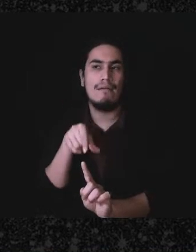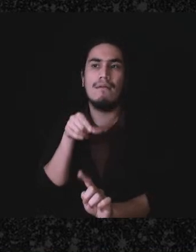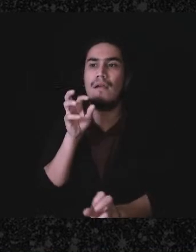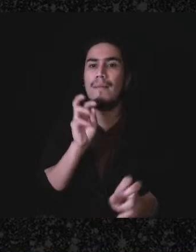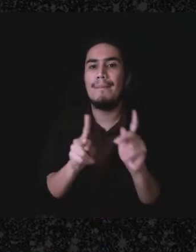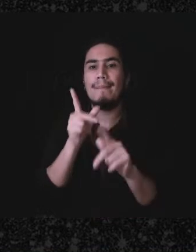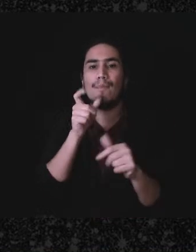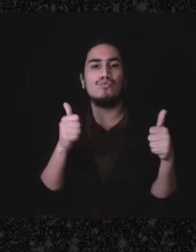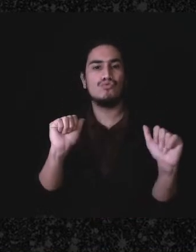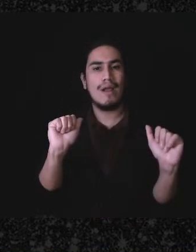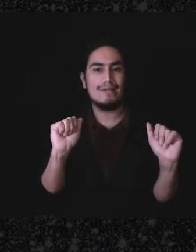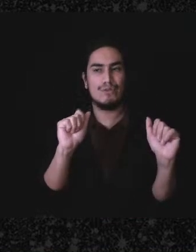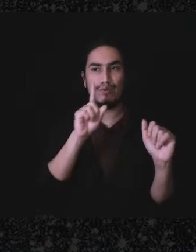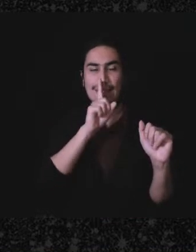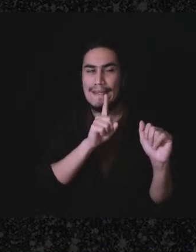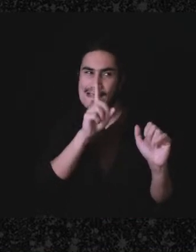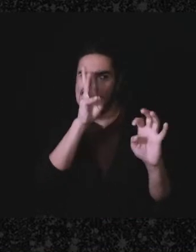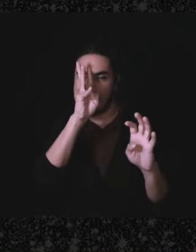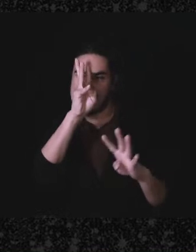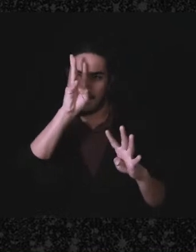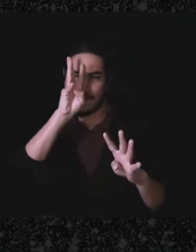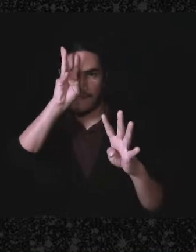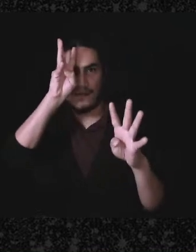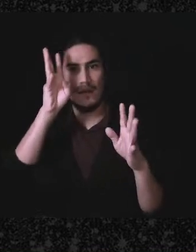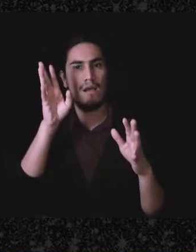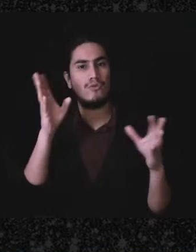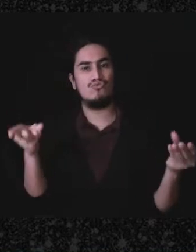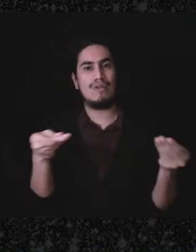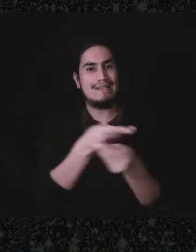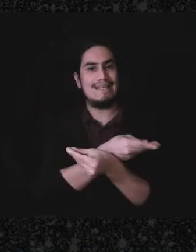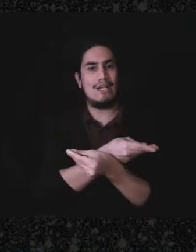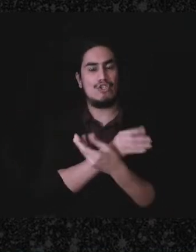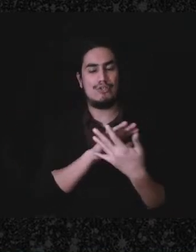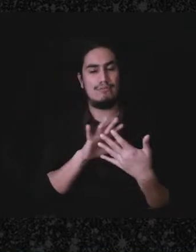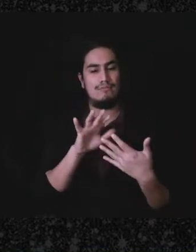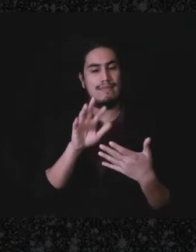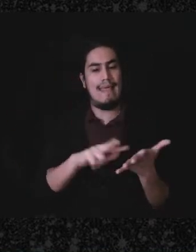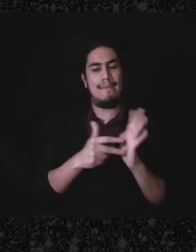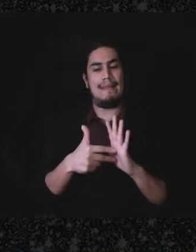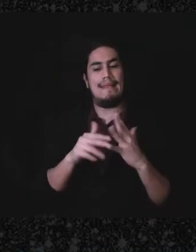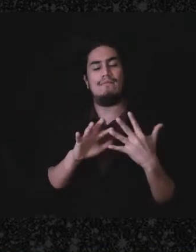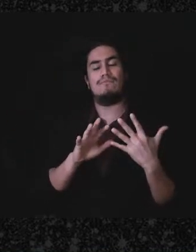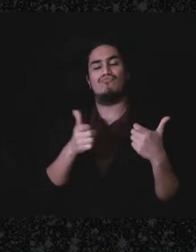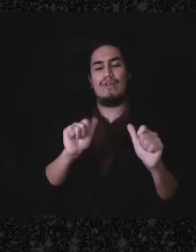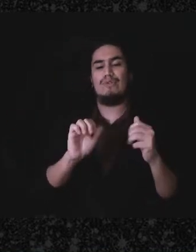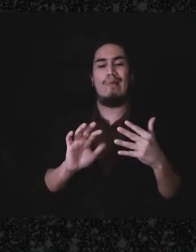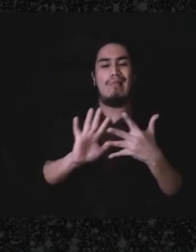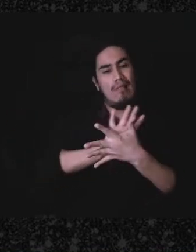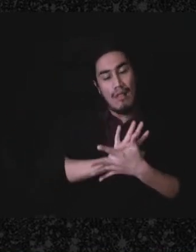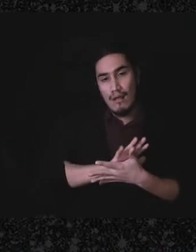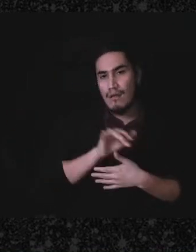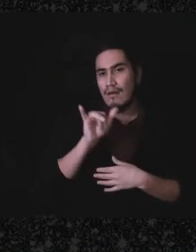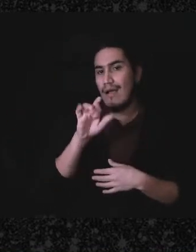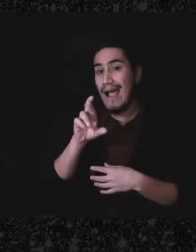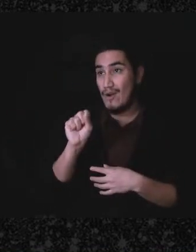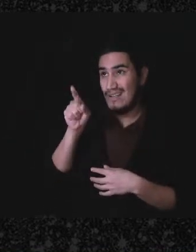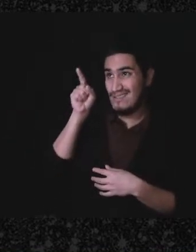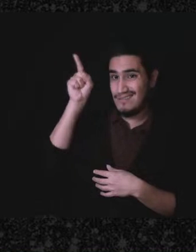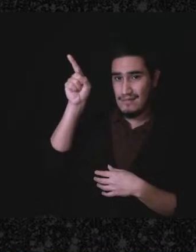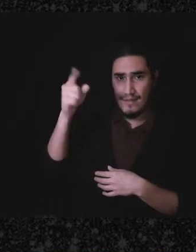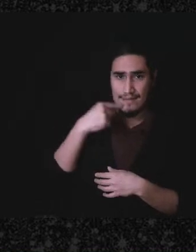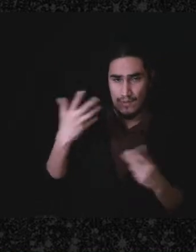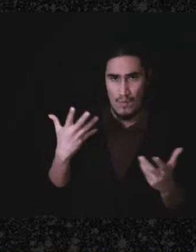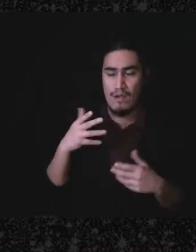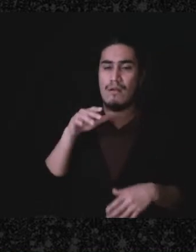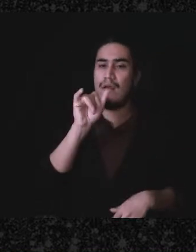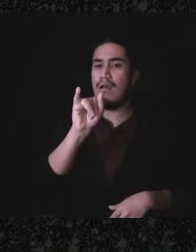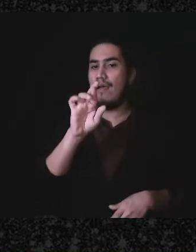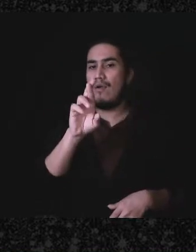get creative with what a-a transaction is, and there's something in IRS in tax law litigation,